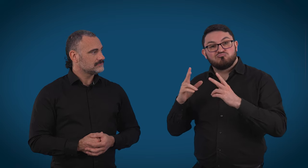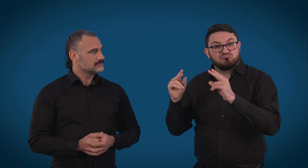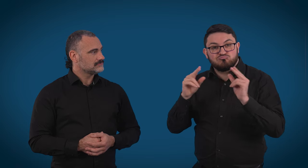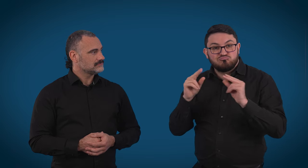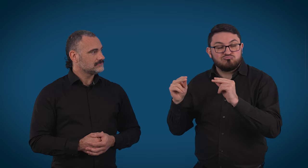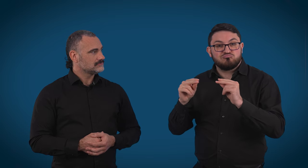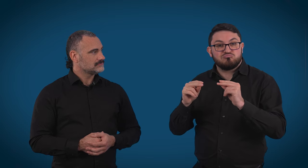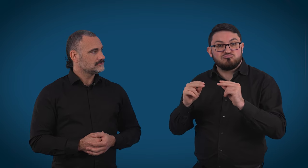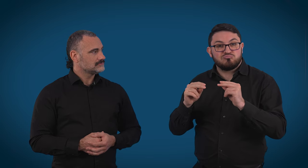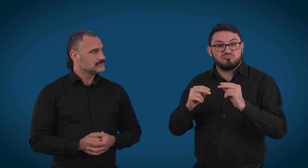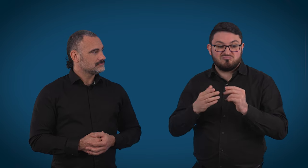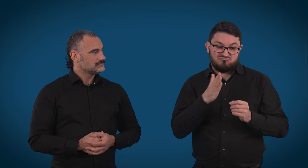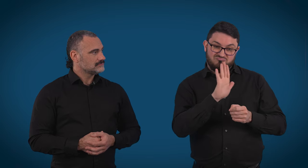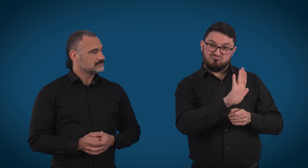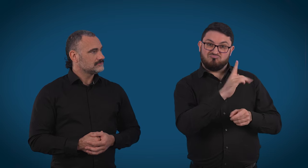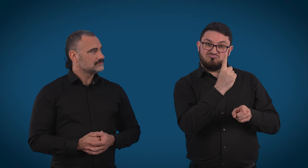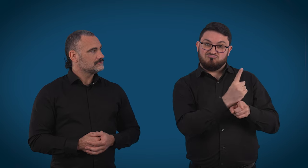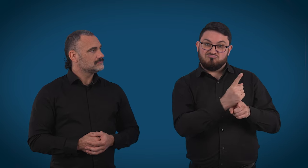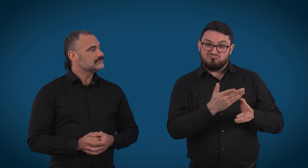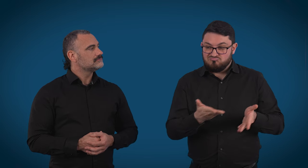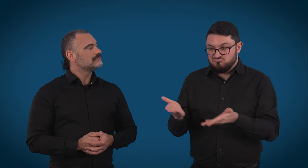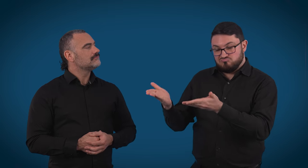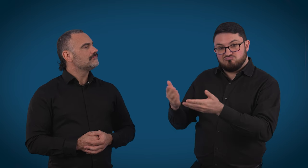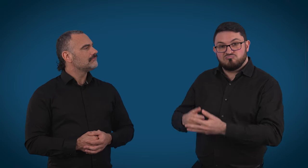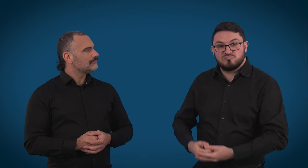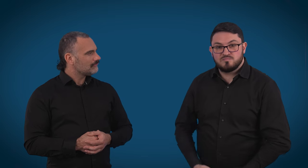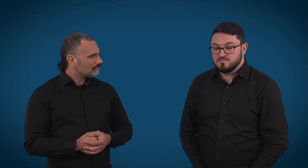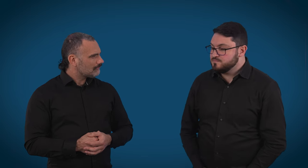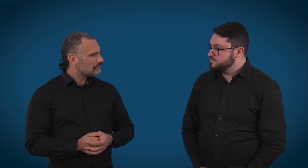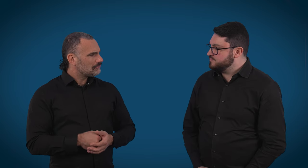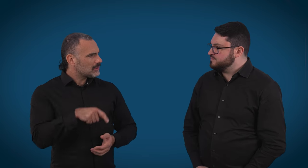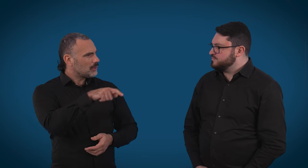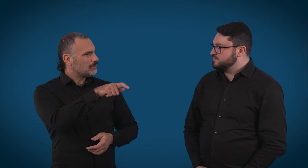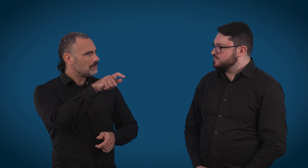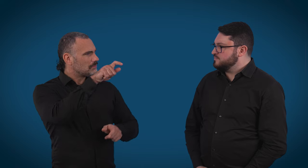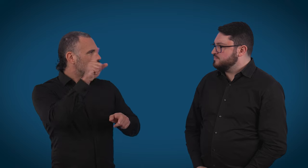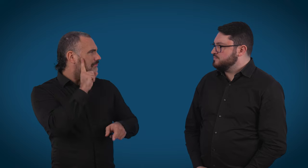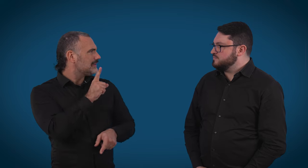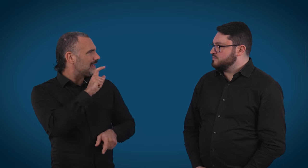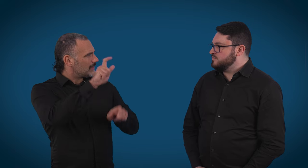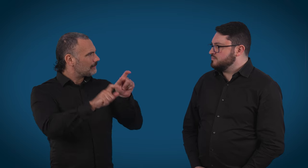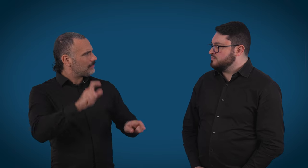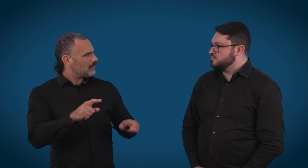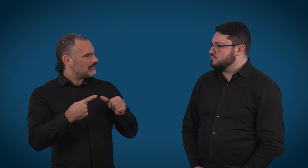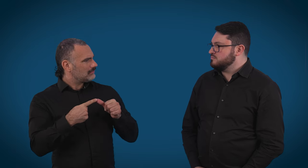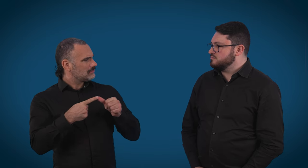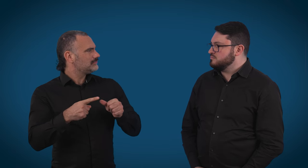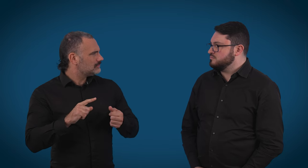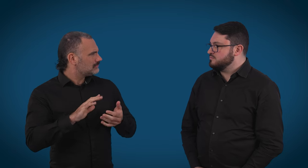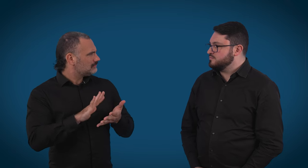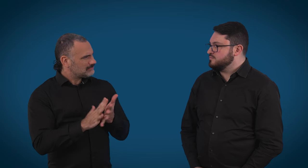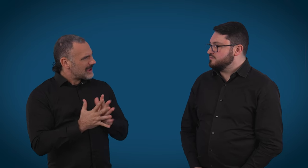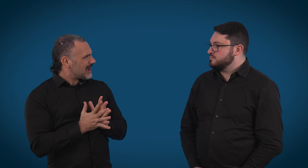get the caller's greeting, and then the call goes on from there. How do people typically react?